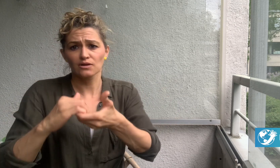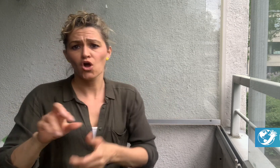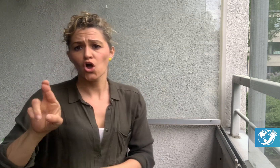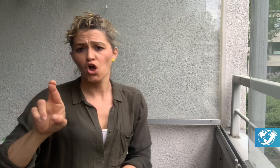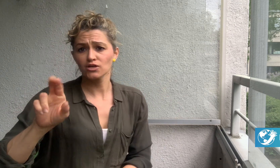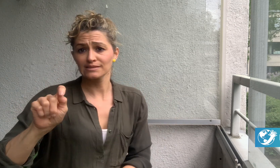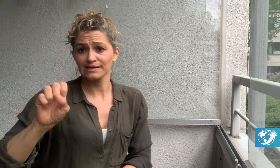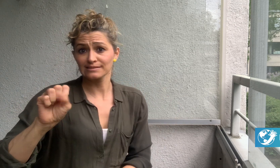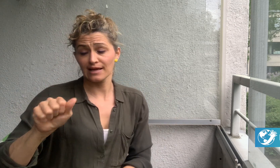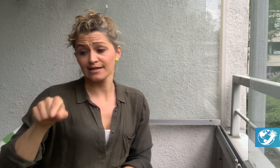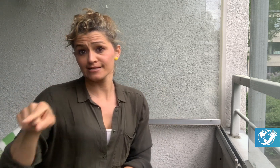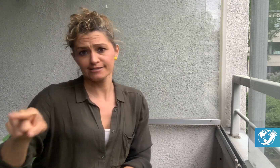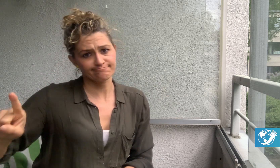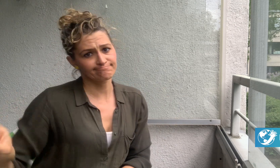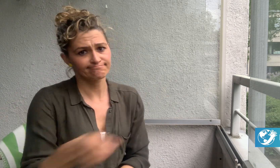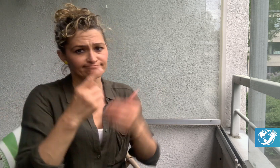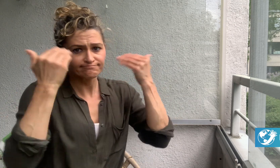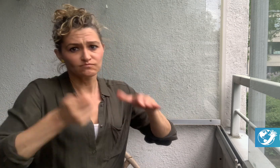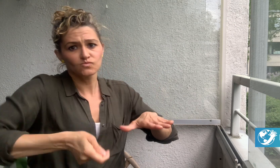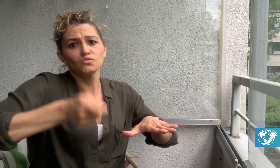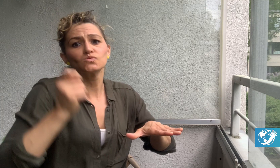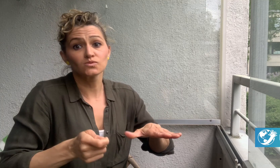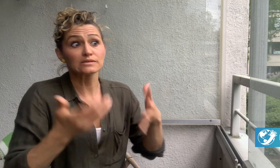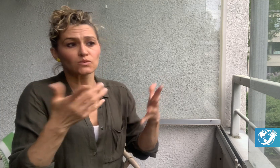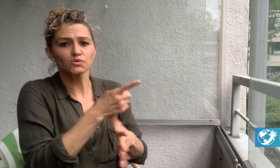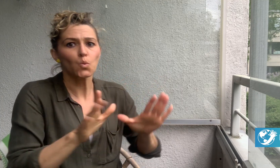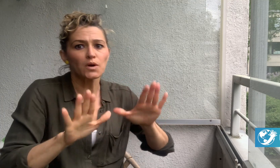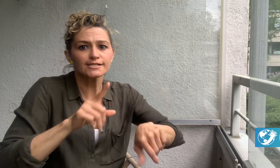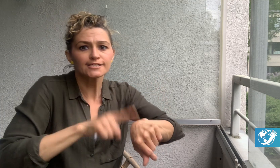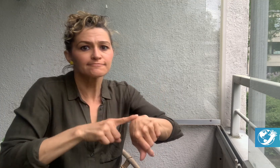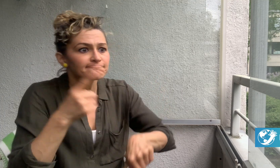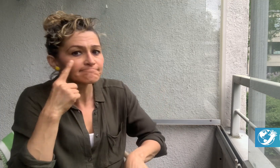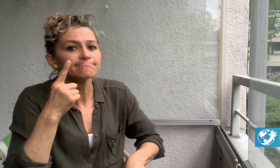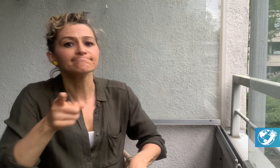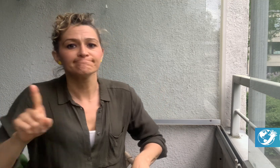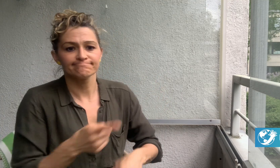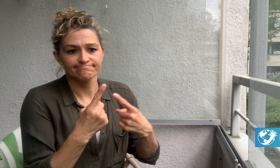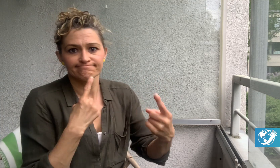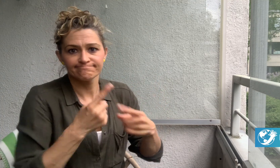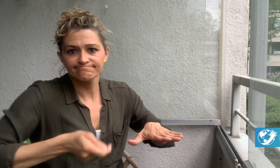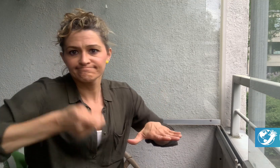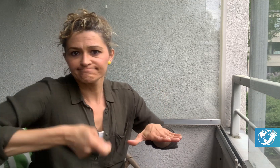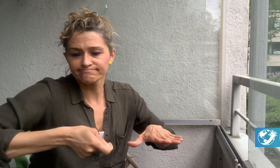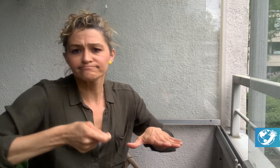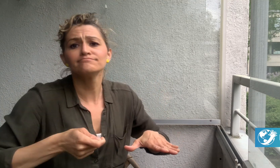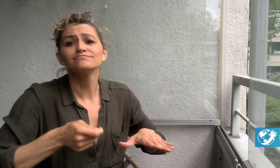The Road Transport and Safety Agency (RTSA)